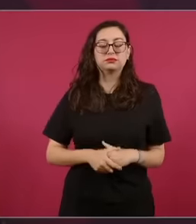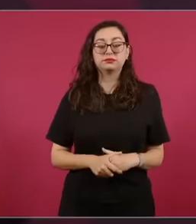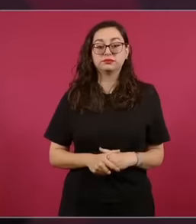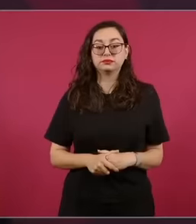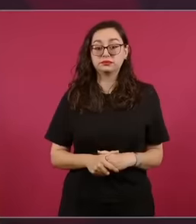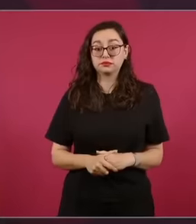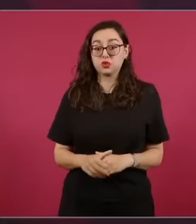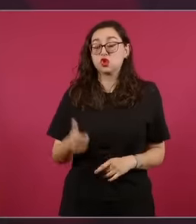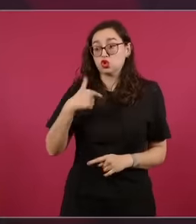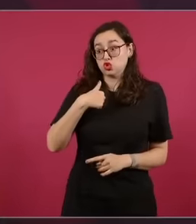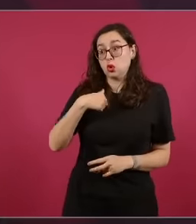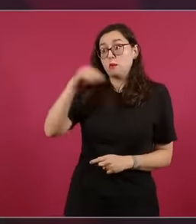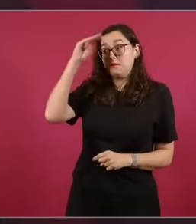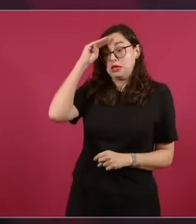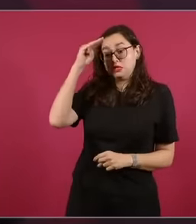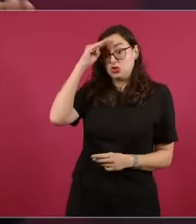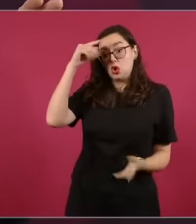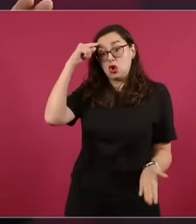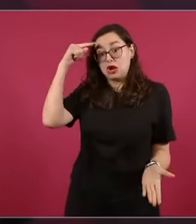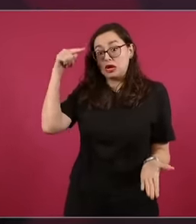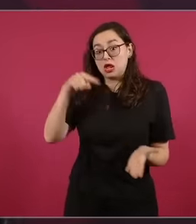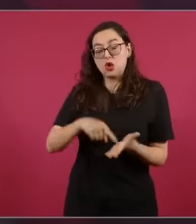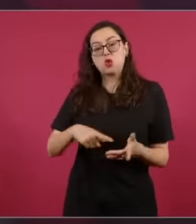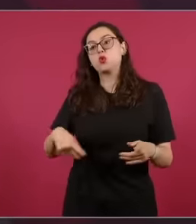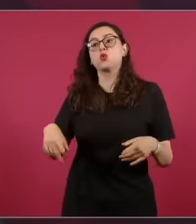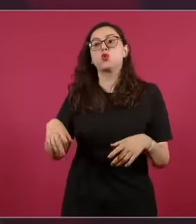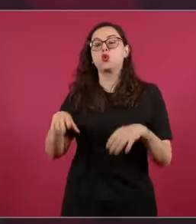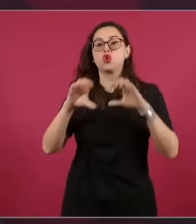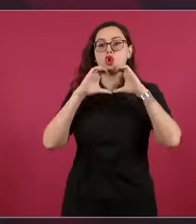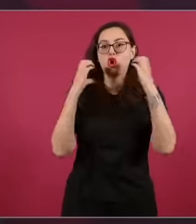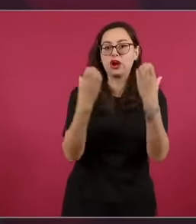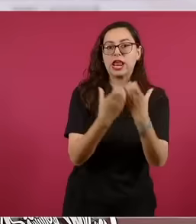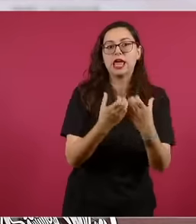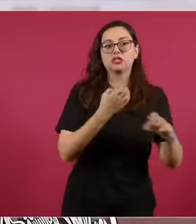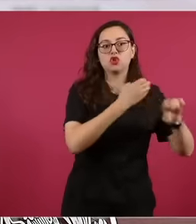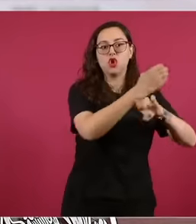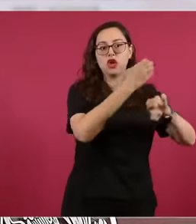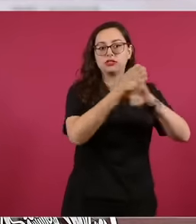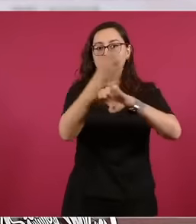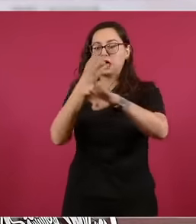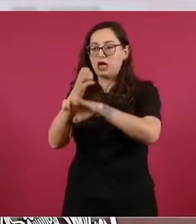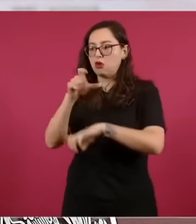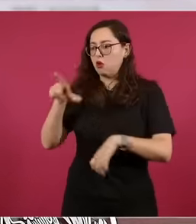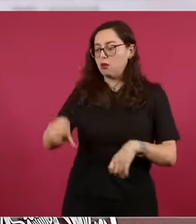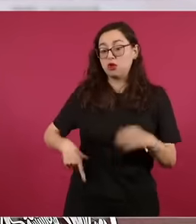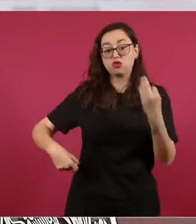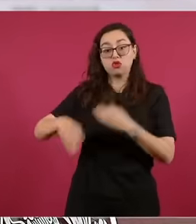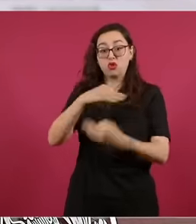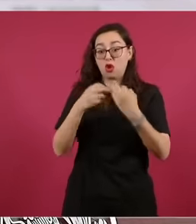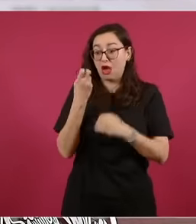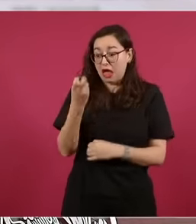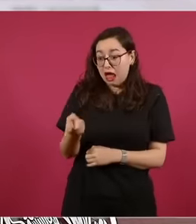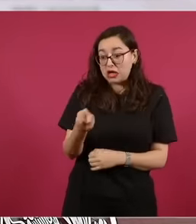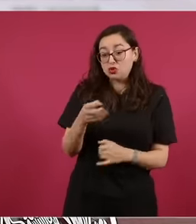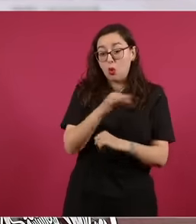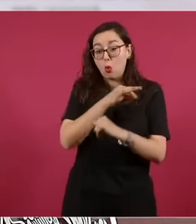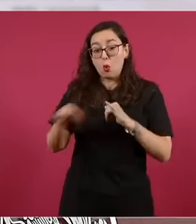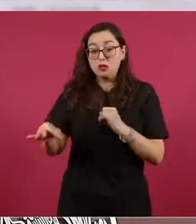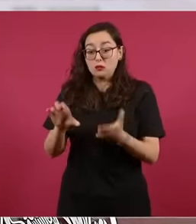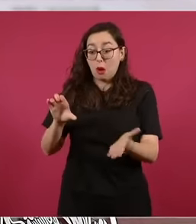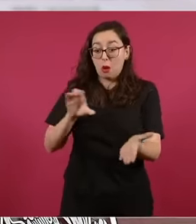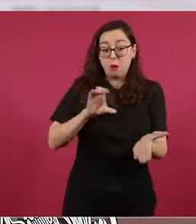congress and in the public administration, it is my opinion that these so-called